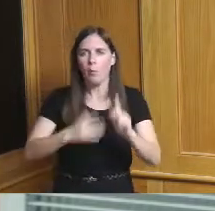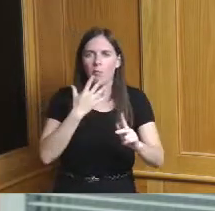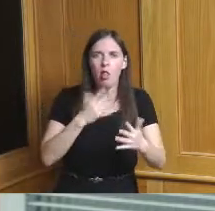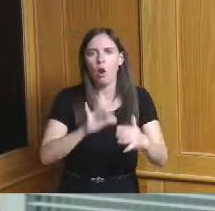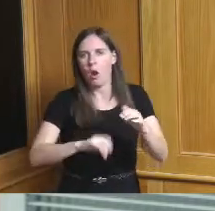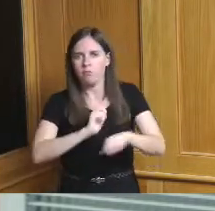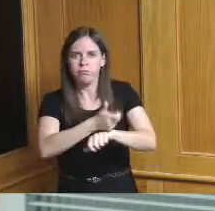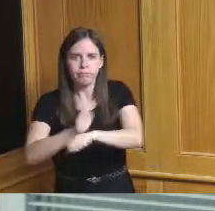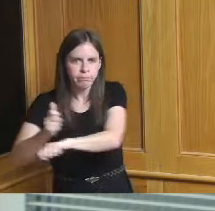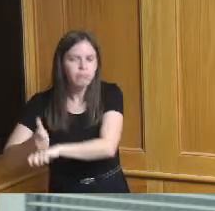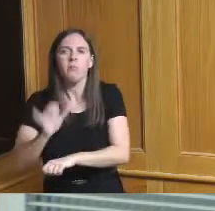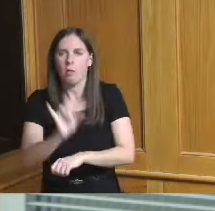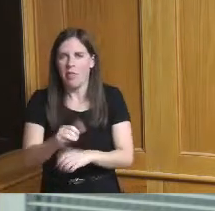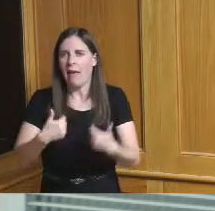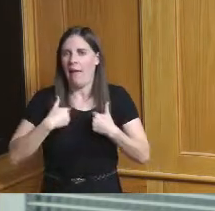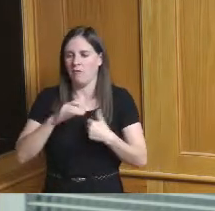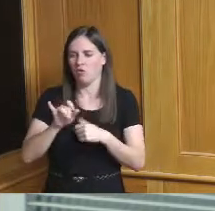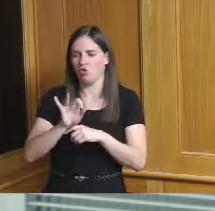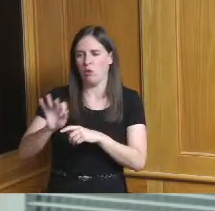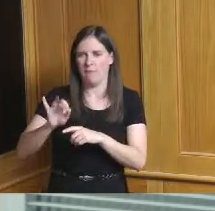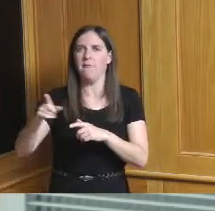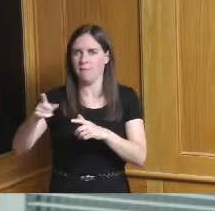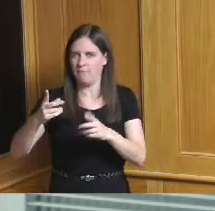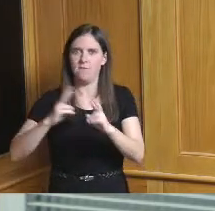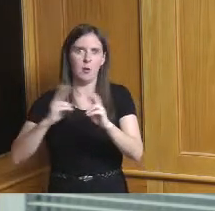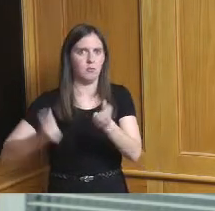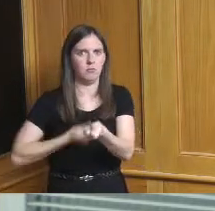Jeff and his team and Harry and his team have been very supportive in terms of helping us